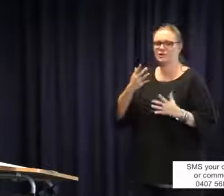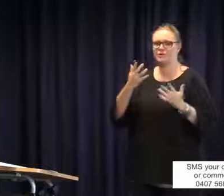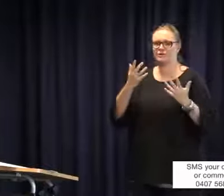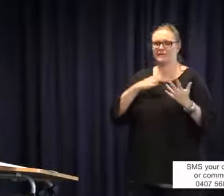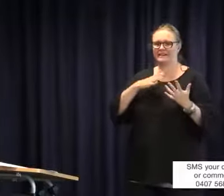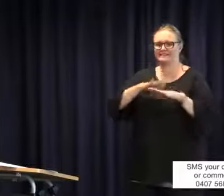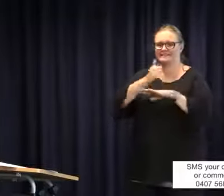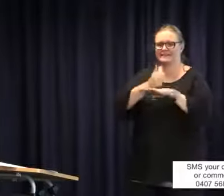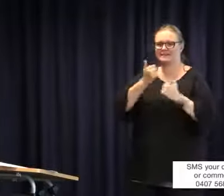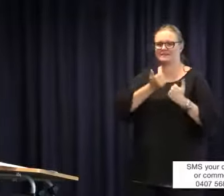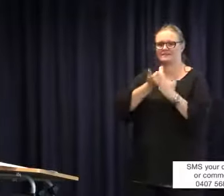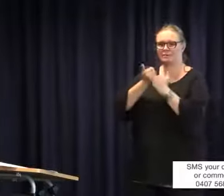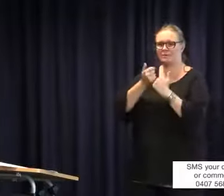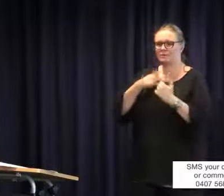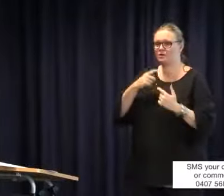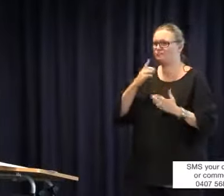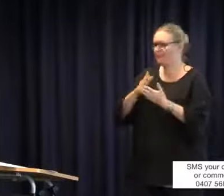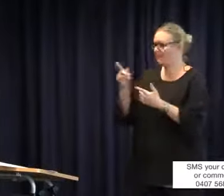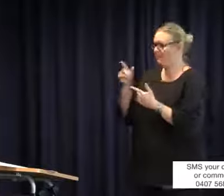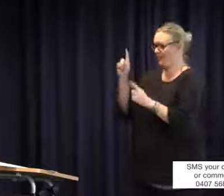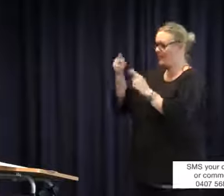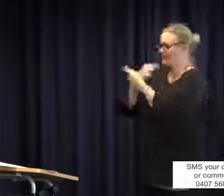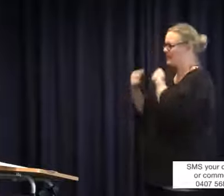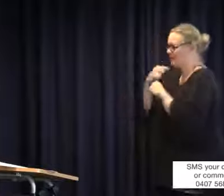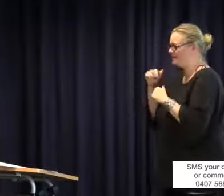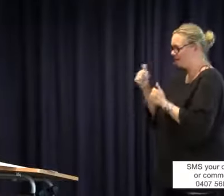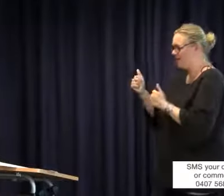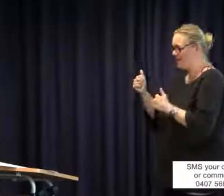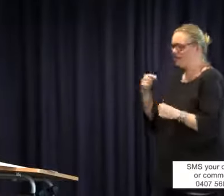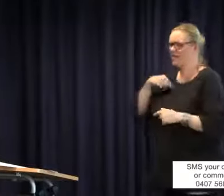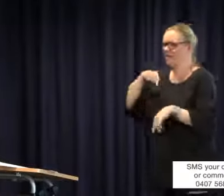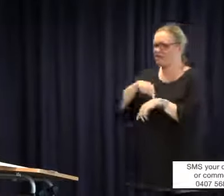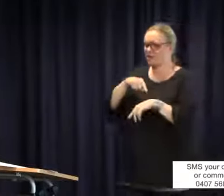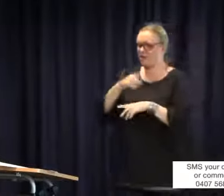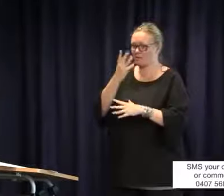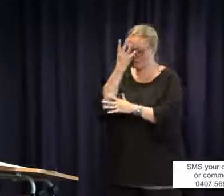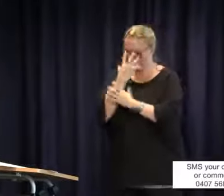feel very isolated. We need to set up some sort of support group. The information you're